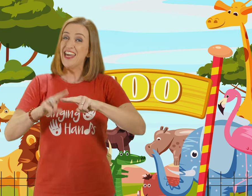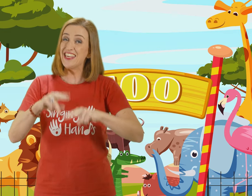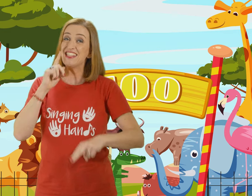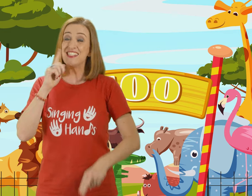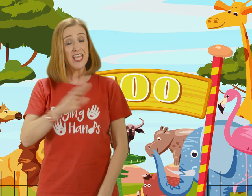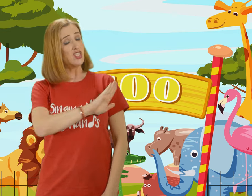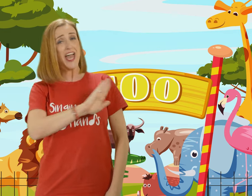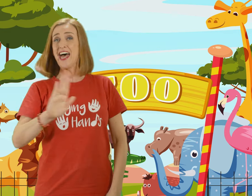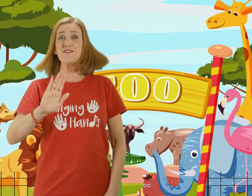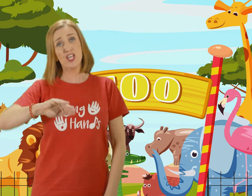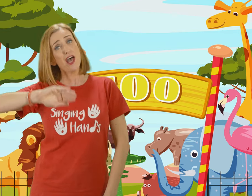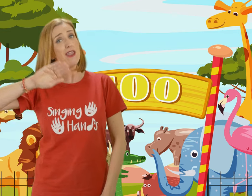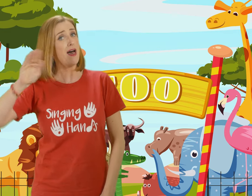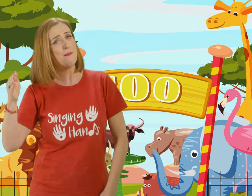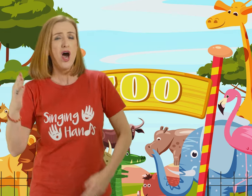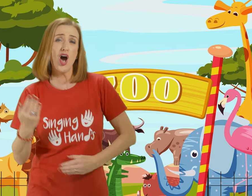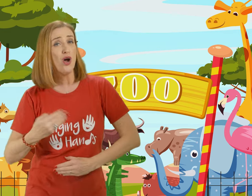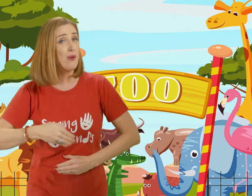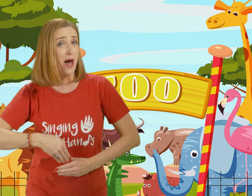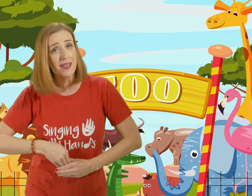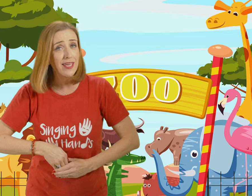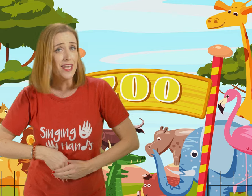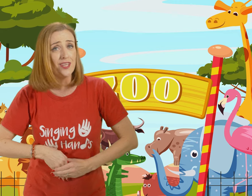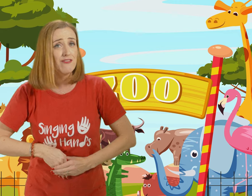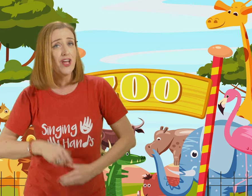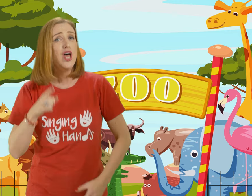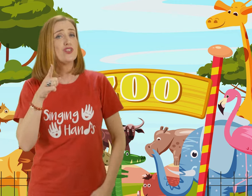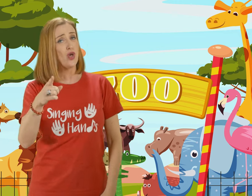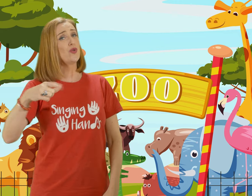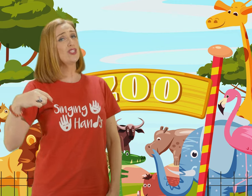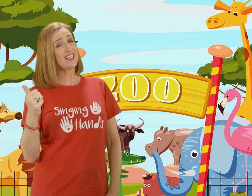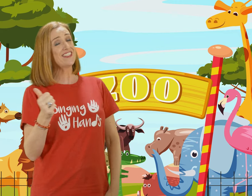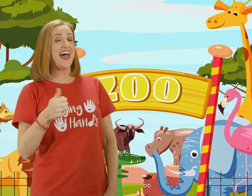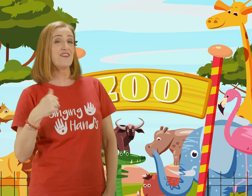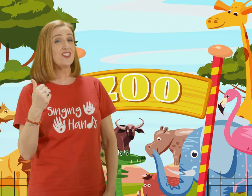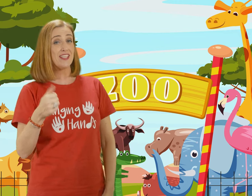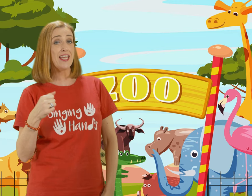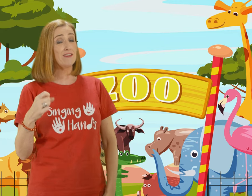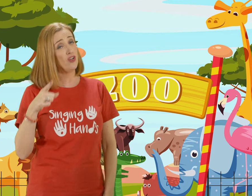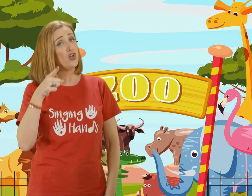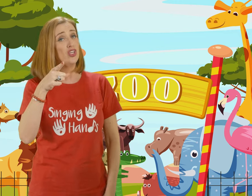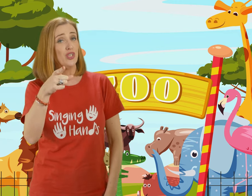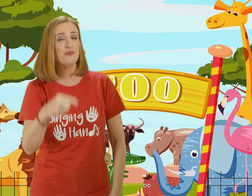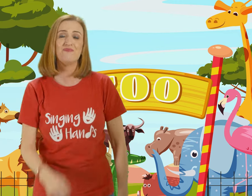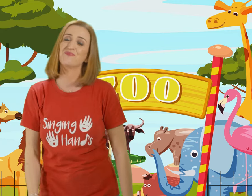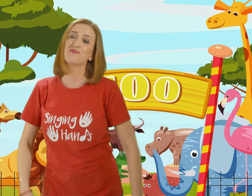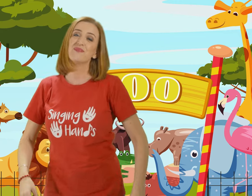And he said "You haven't got a hump Or a pocket in the front So you'll just have to settle for you"